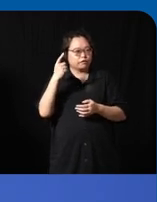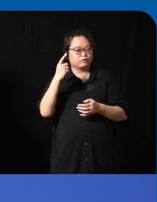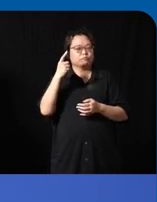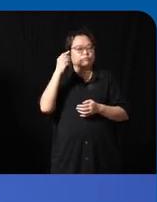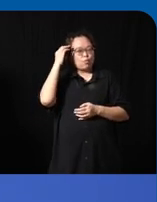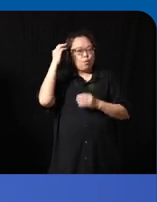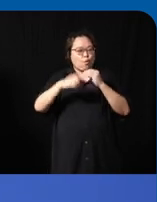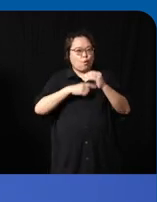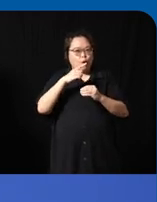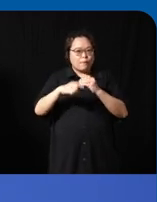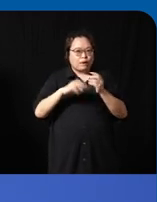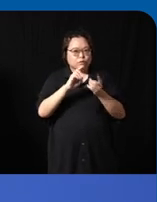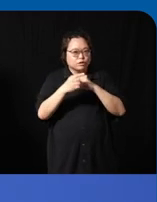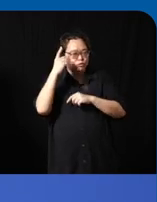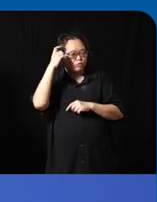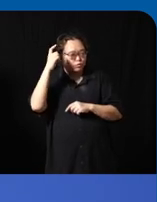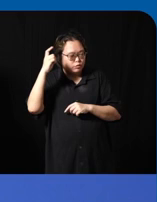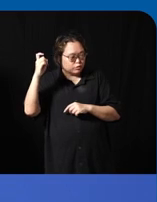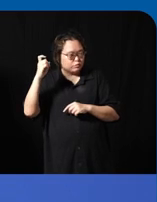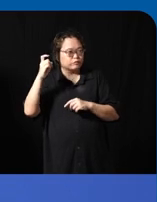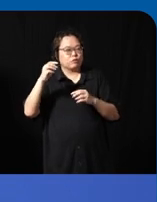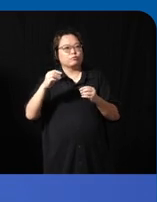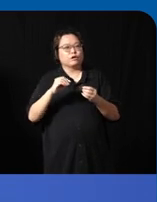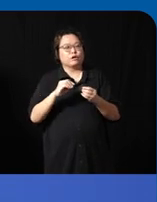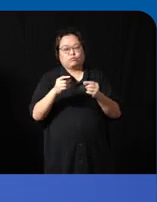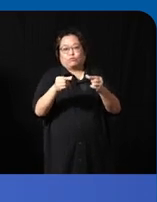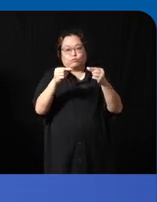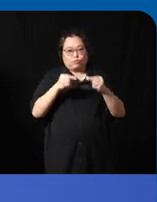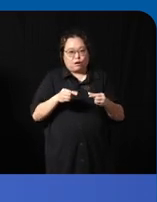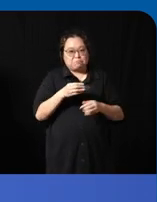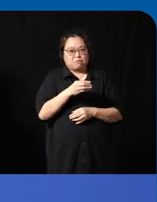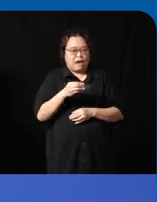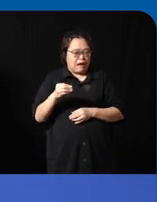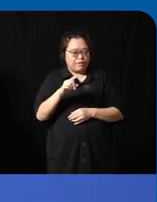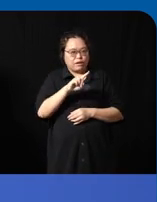through en line ini gr and now they win the zero project award I think you nicely Encompass the two